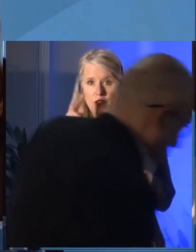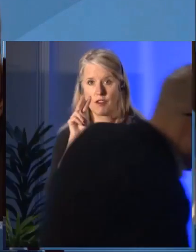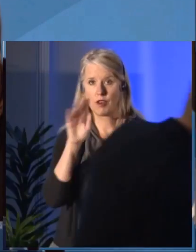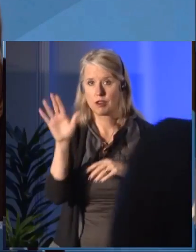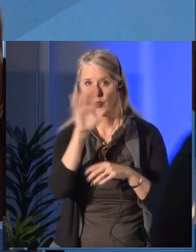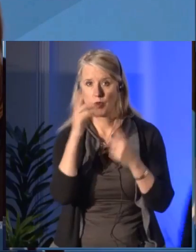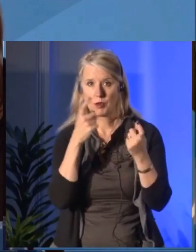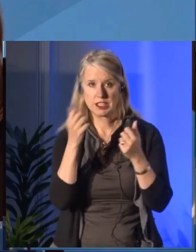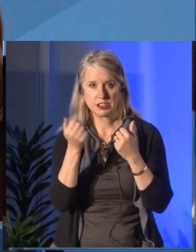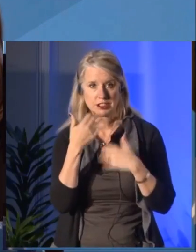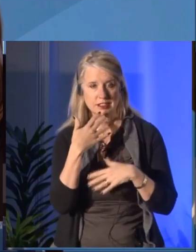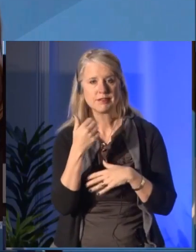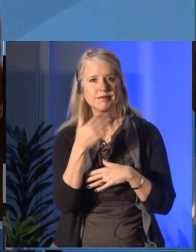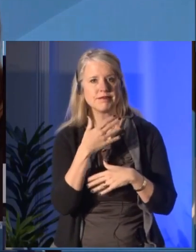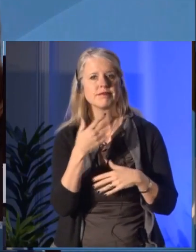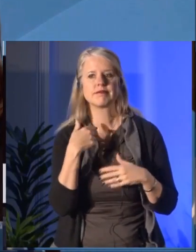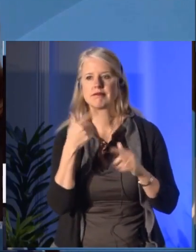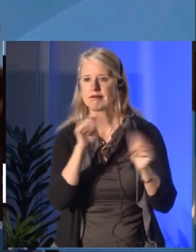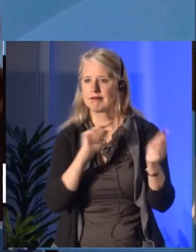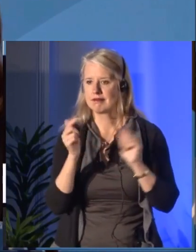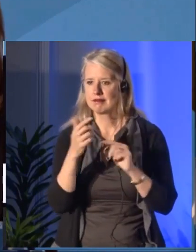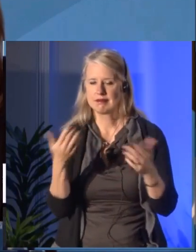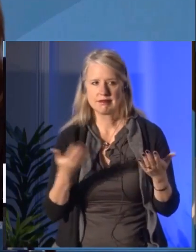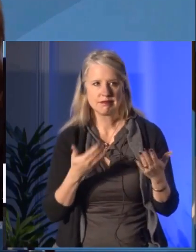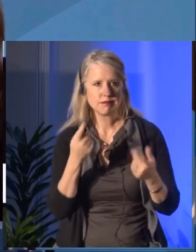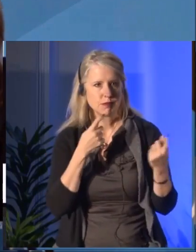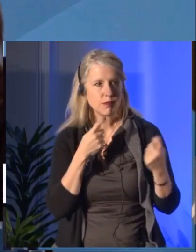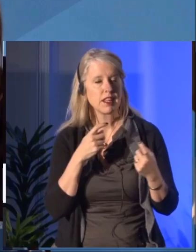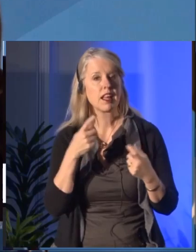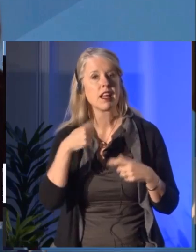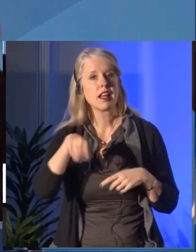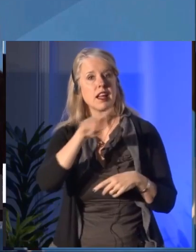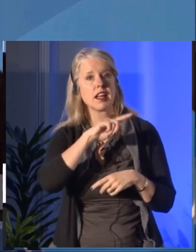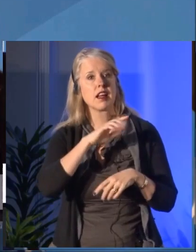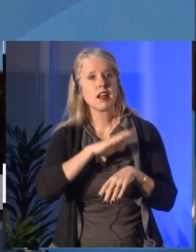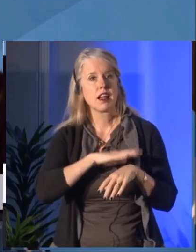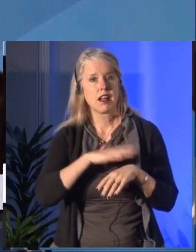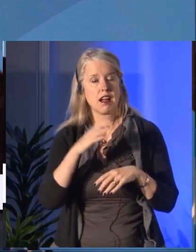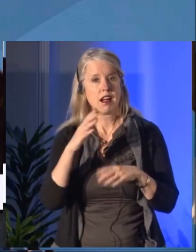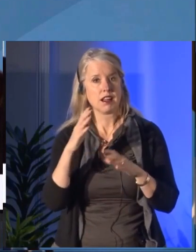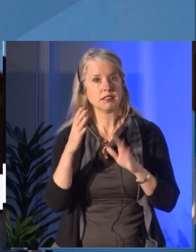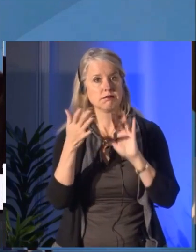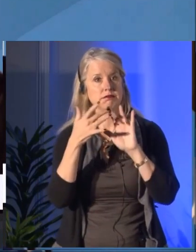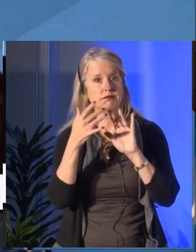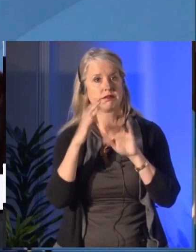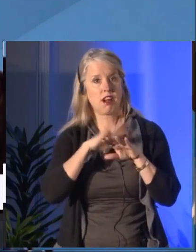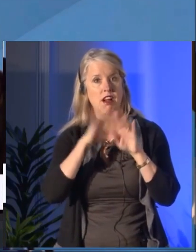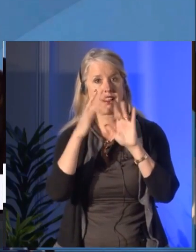Tammy Scott: And using hashtag Council60. [ French Language Being Spoken ]